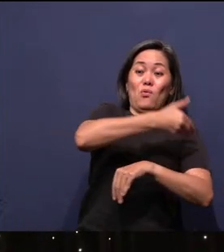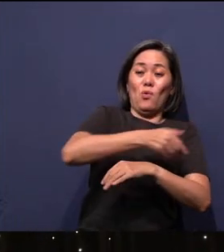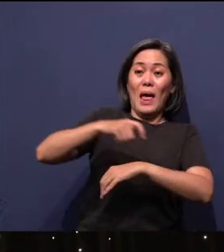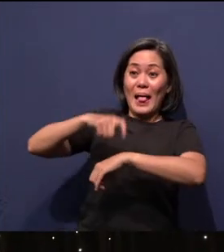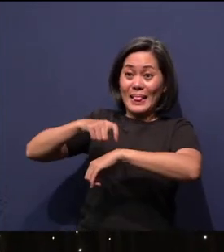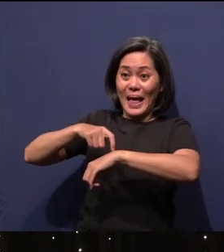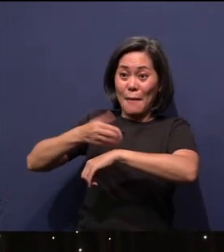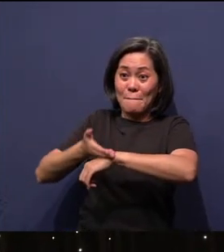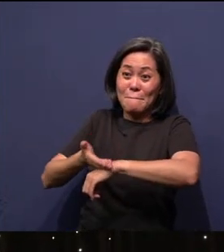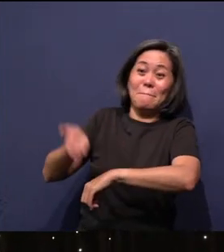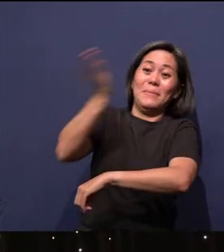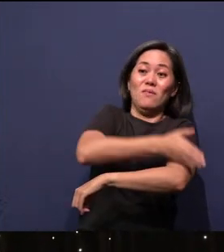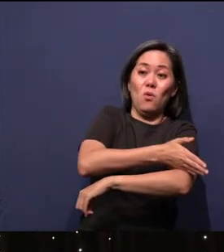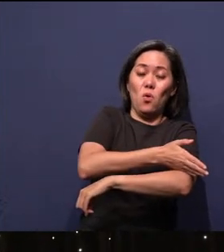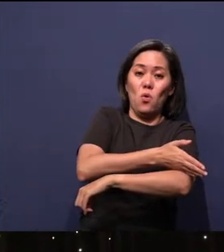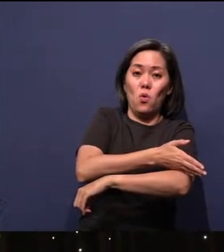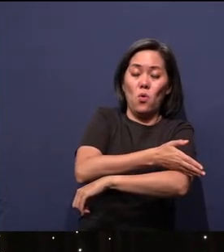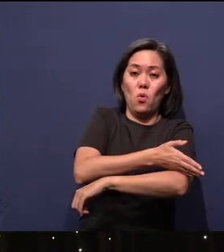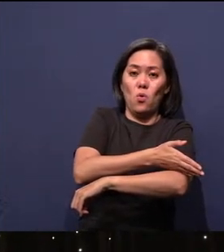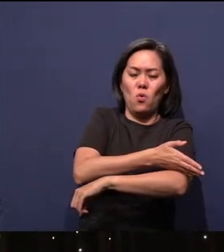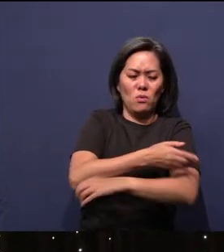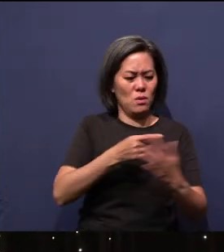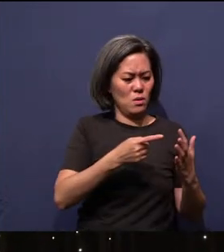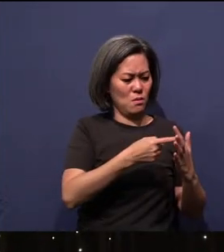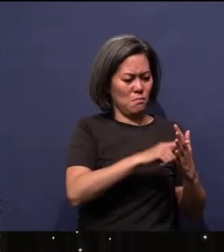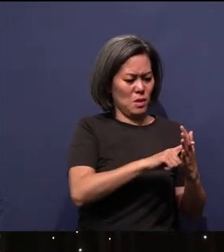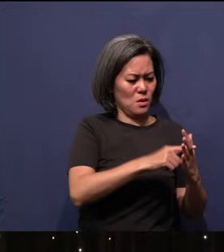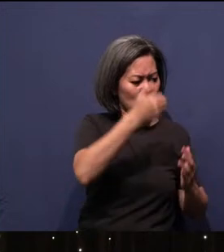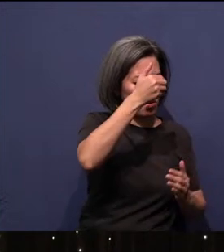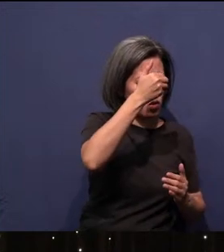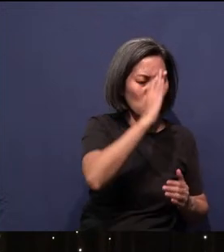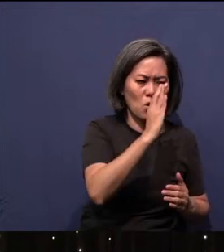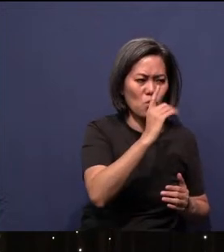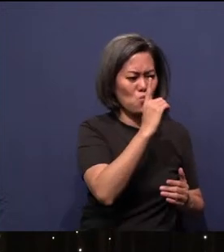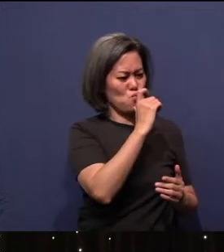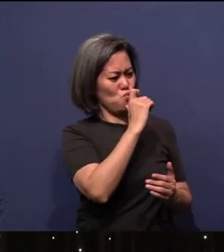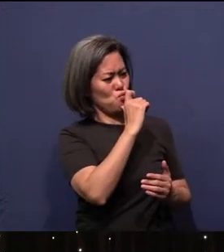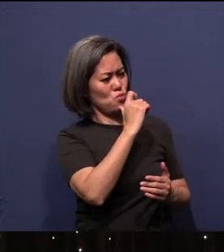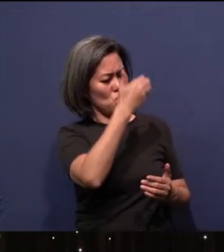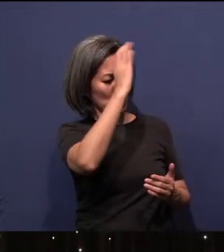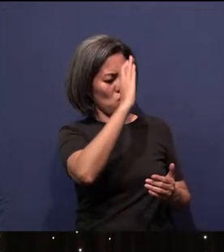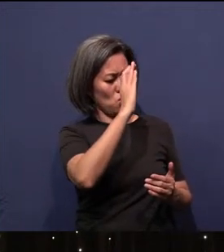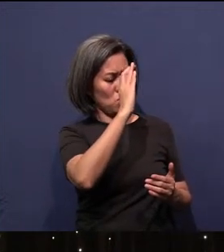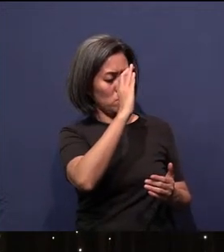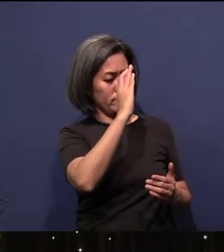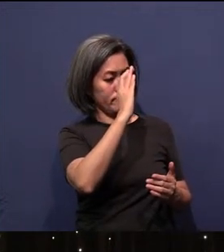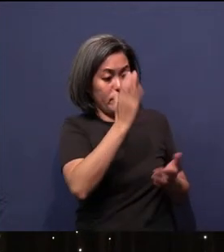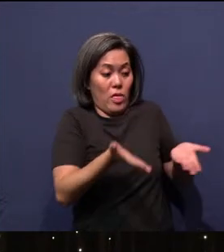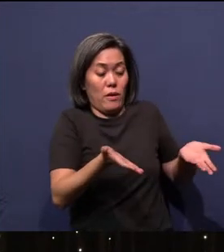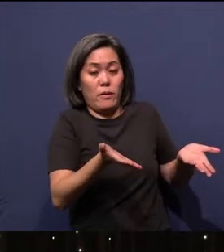In the beginning, God… Who's this God? He's just been there. God is before time.